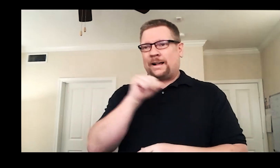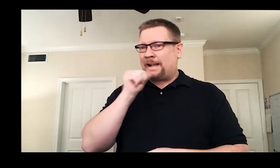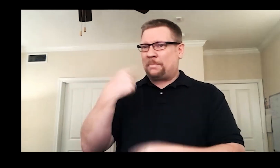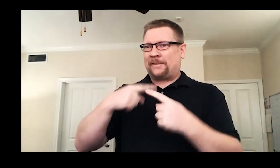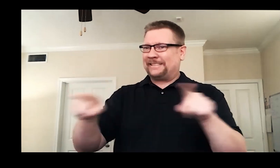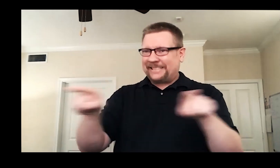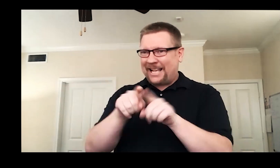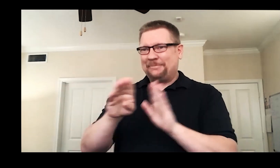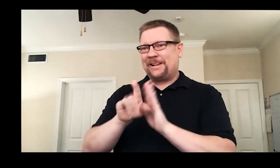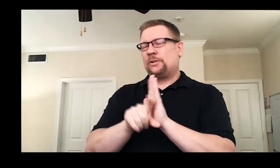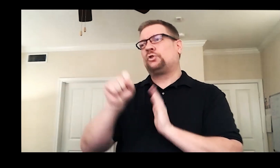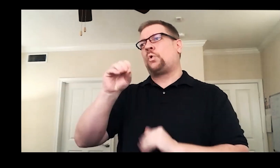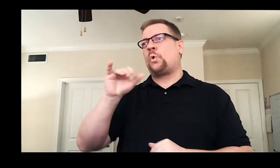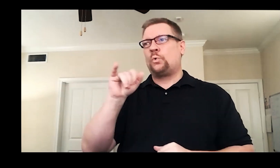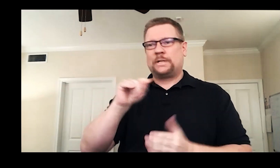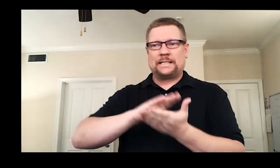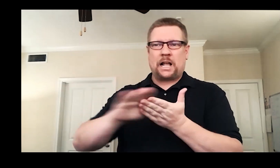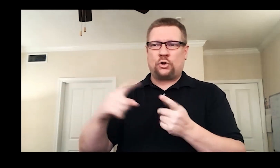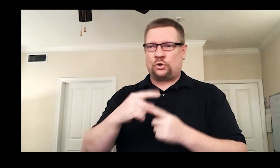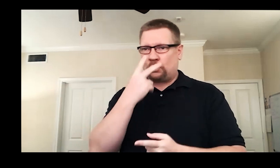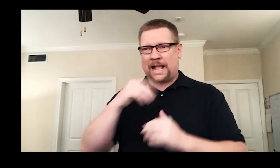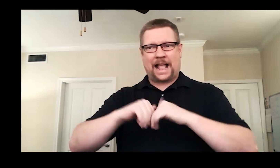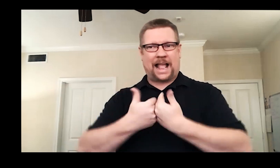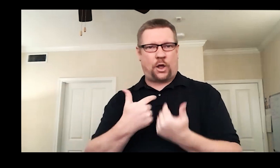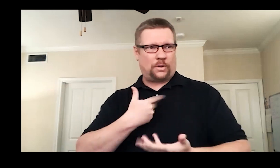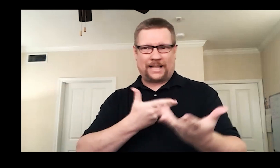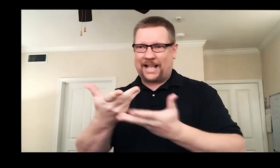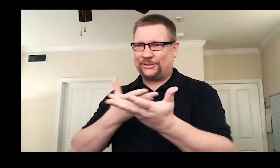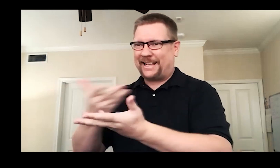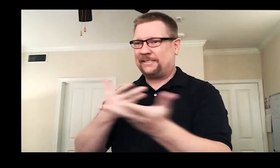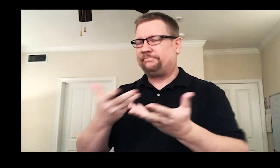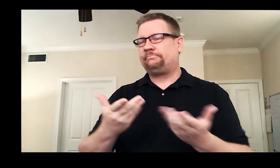but were all from a variety of backgrounds. It was nice to see how we were able to meet each